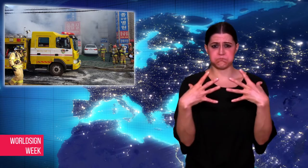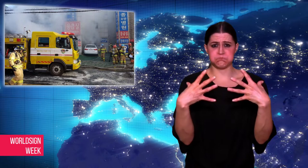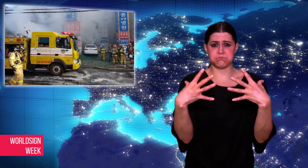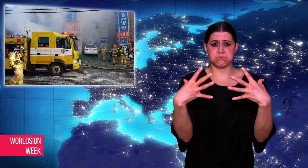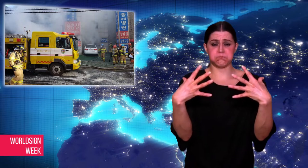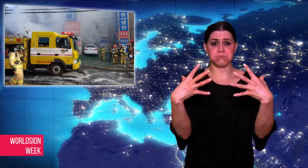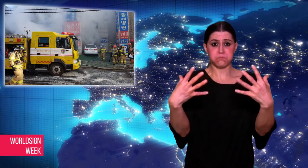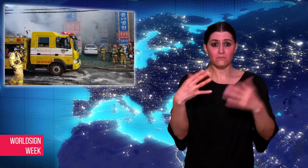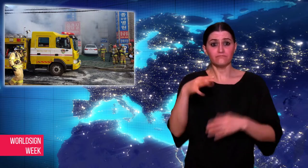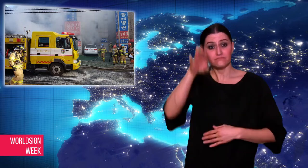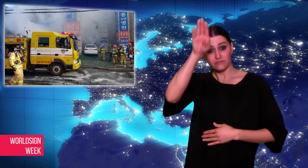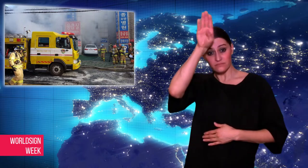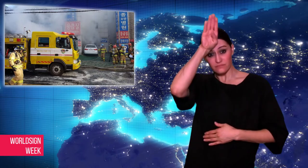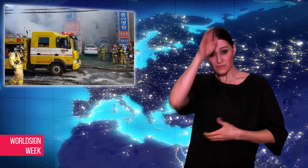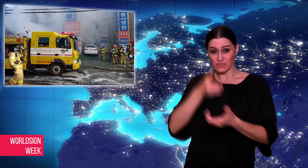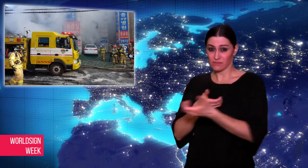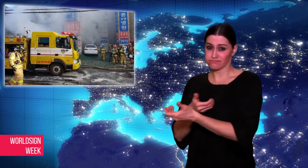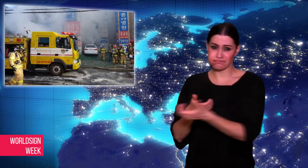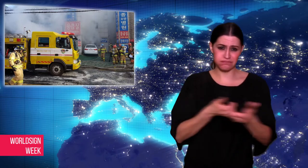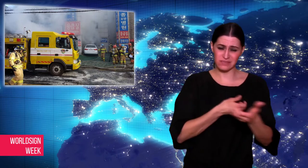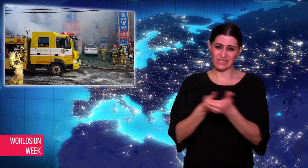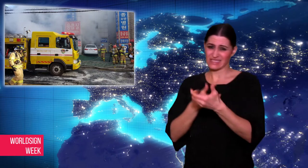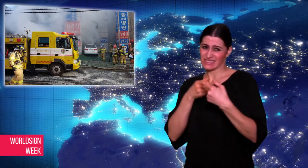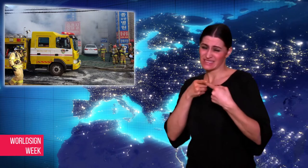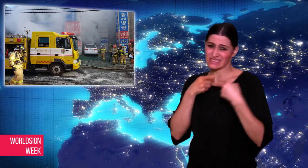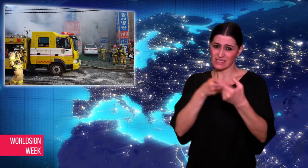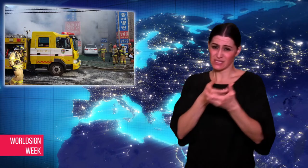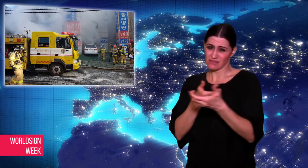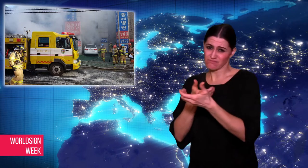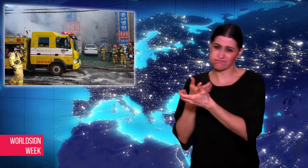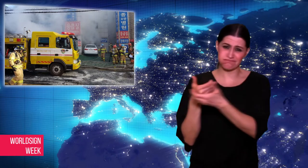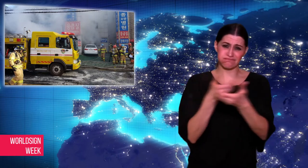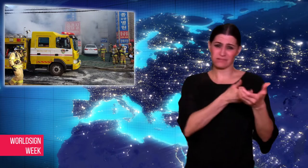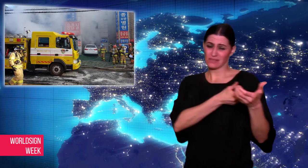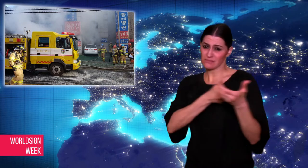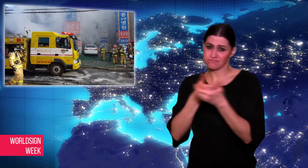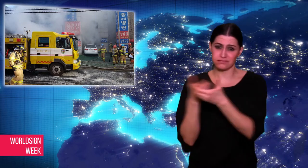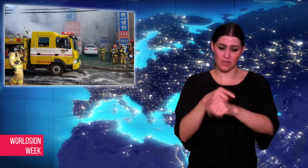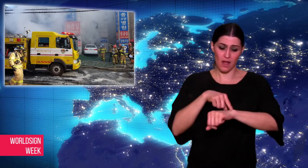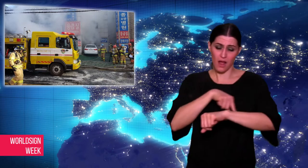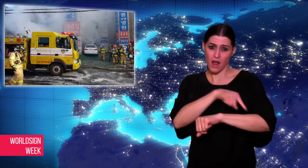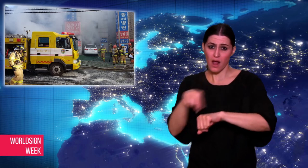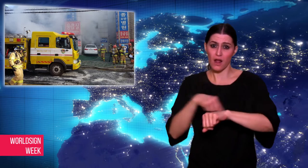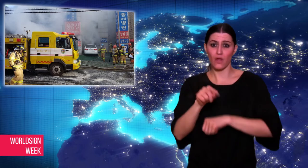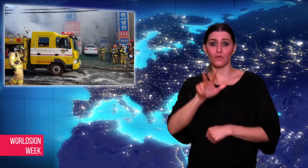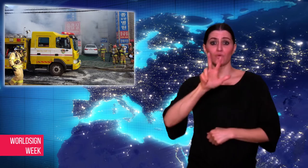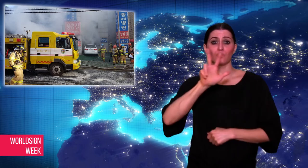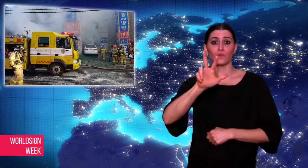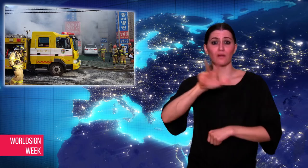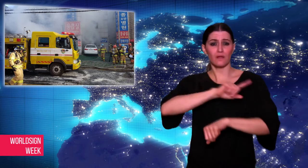put out the fire. It was the deadliest